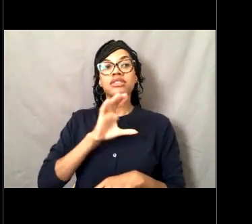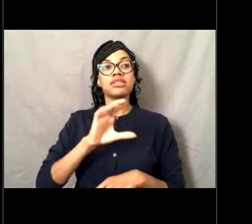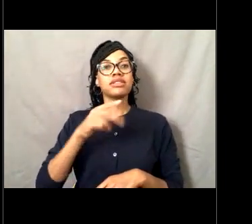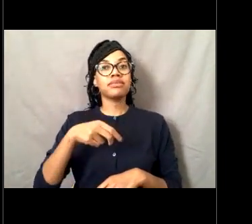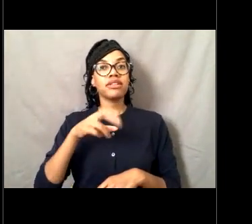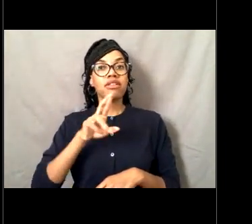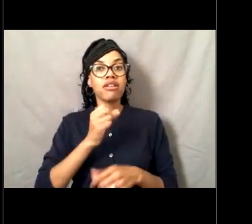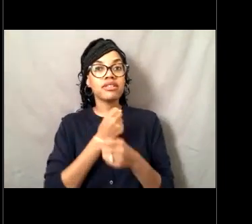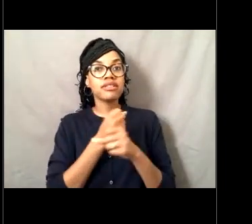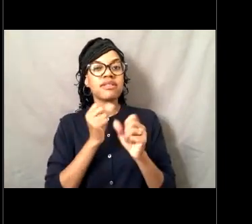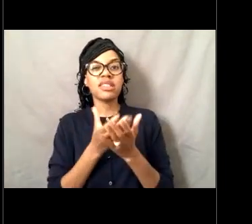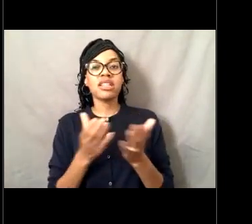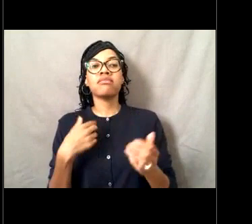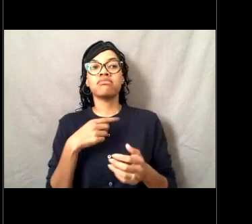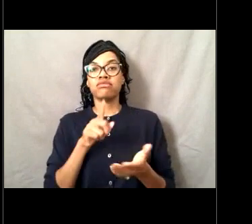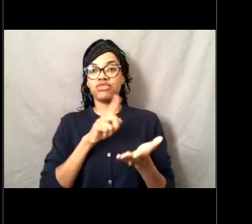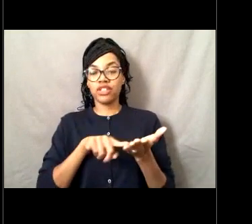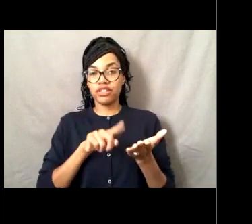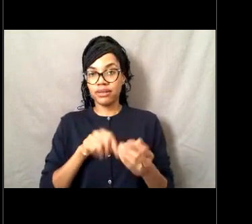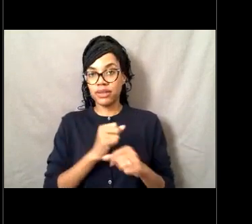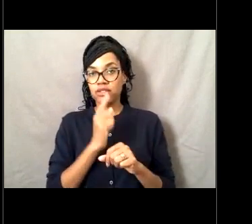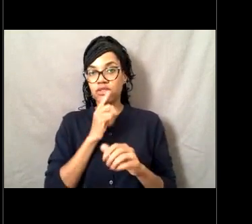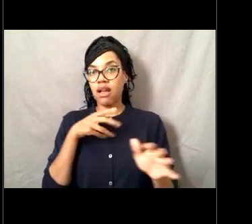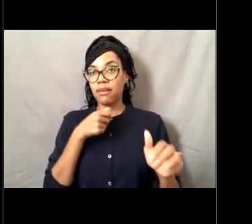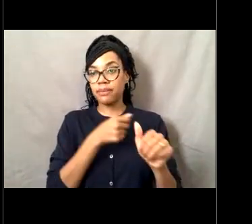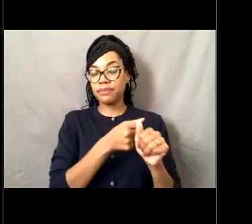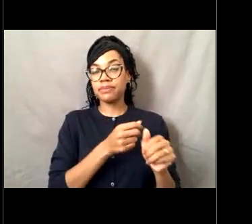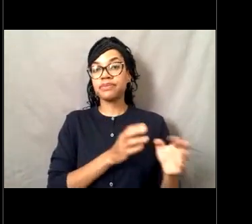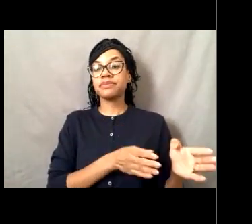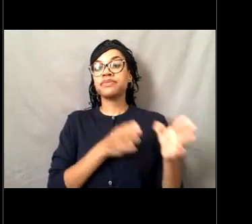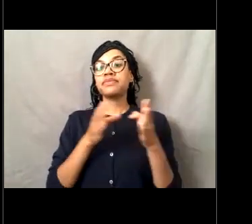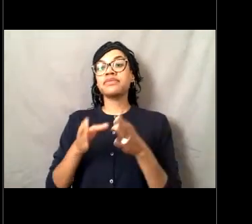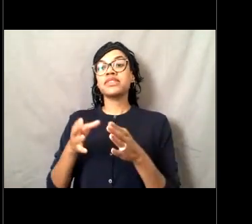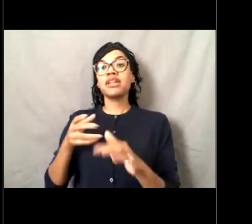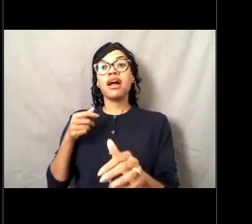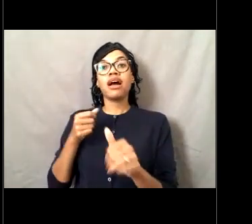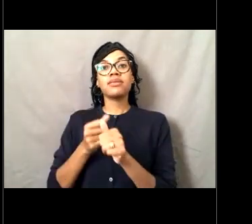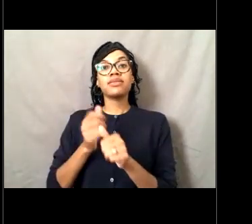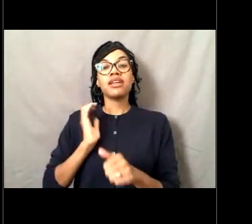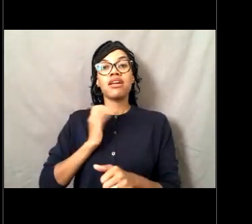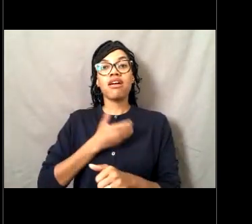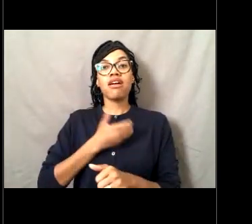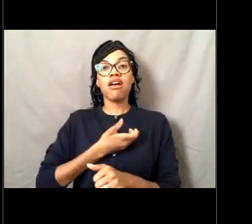And then updating our Small Boat Policies and Procedures Manual.